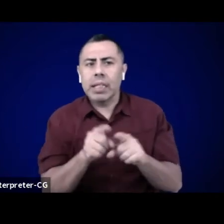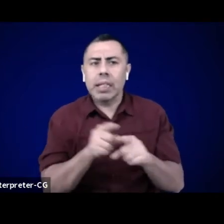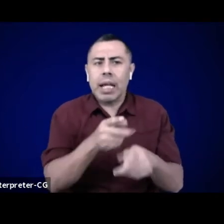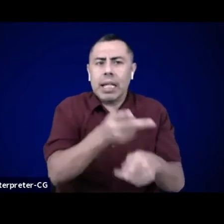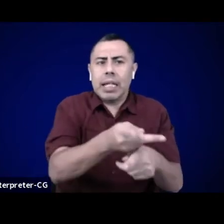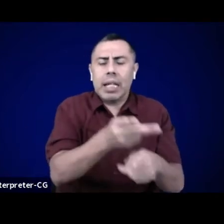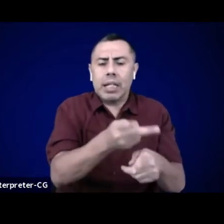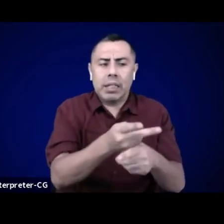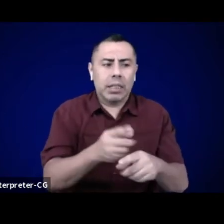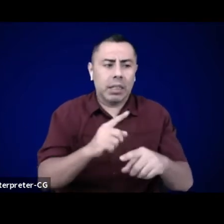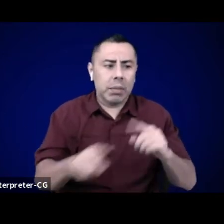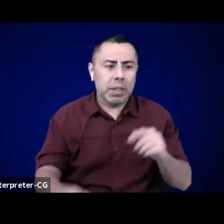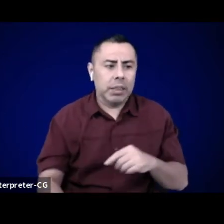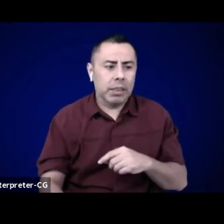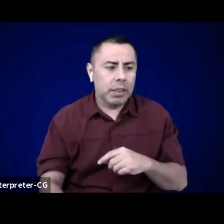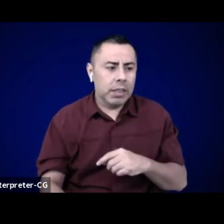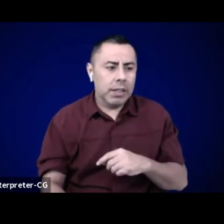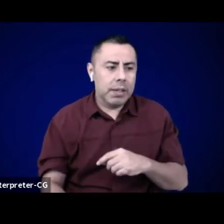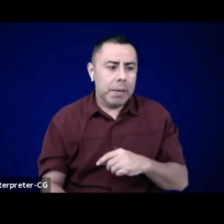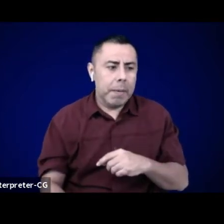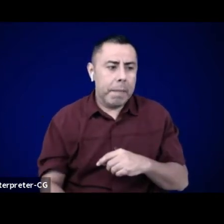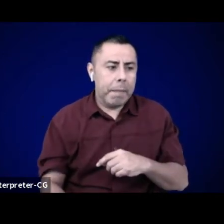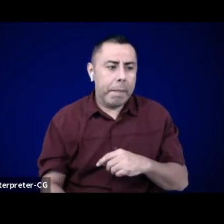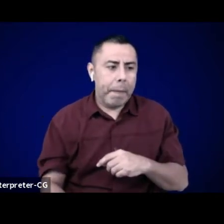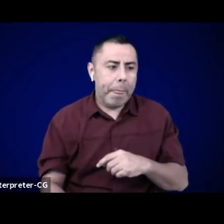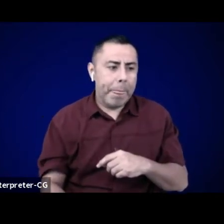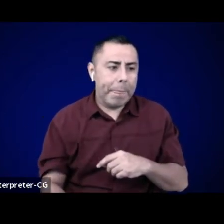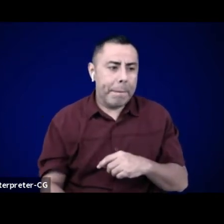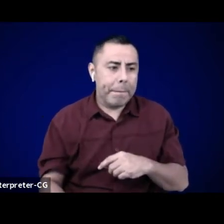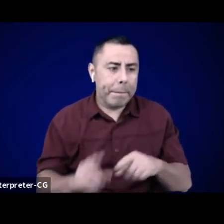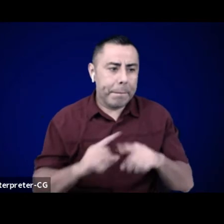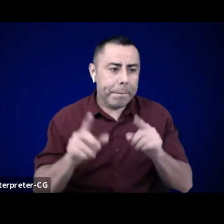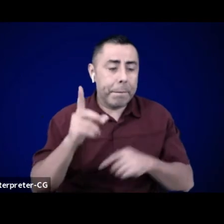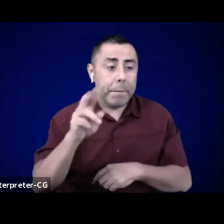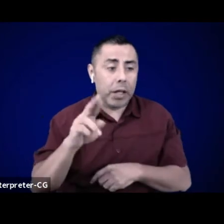reminds us that, "almost every contemporary cooperative